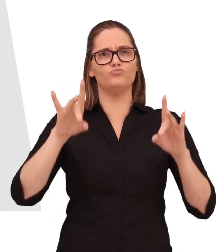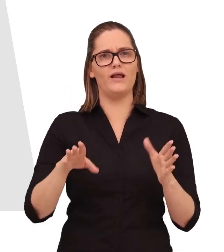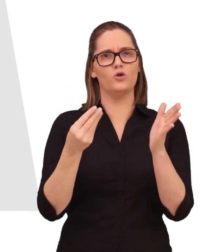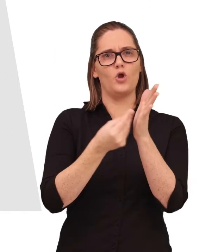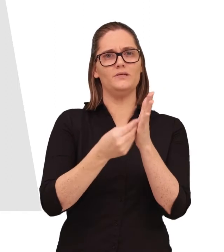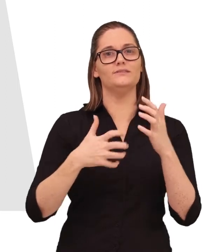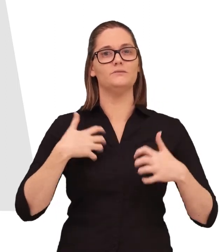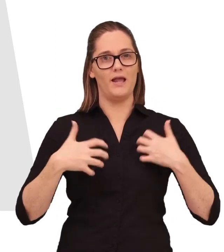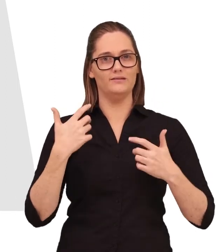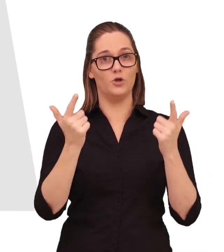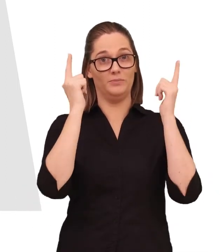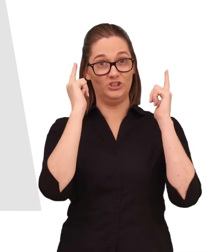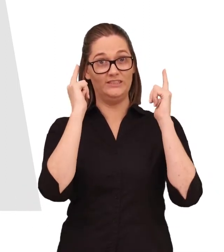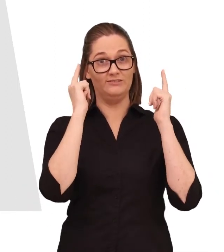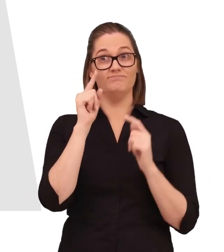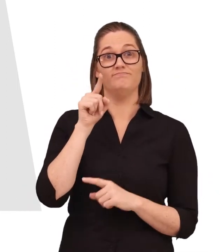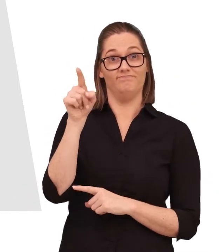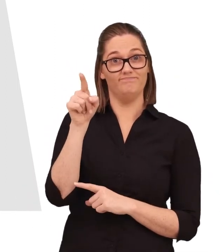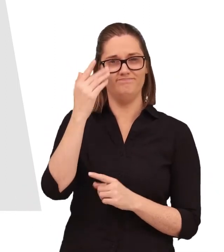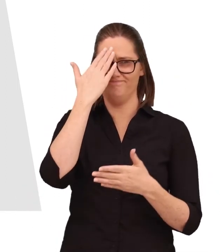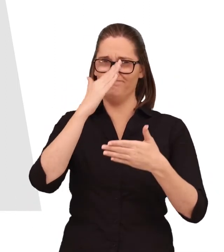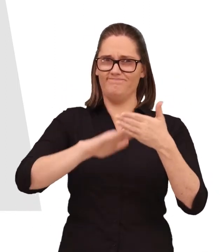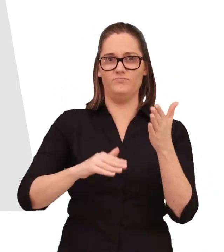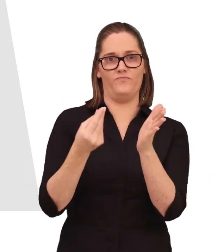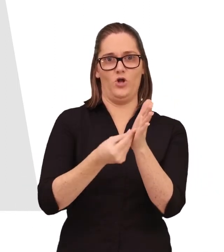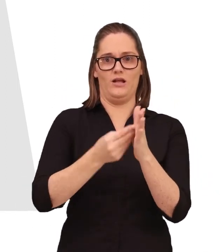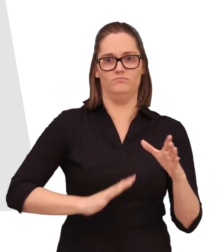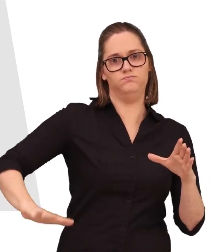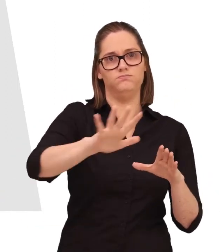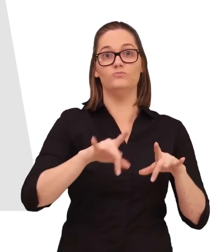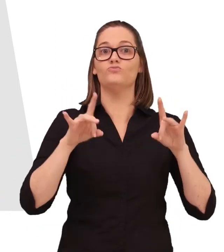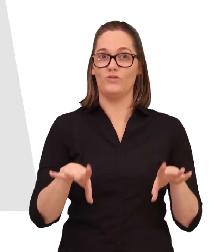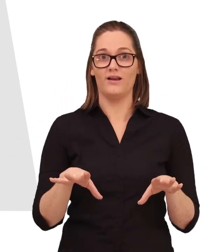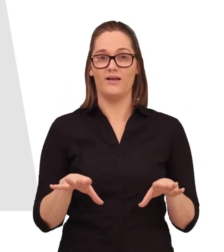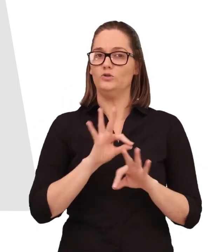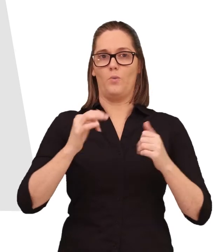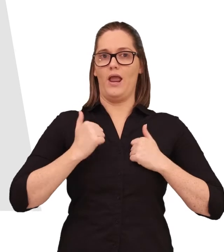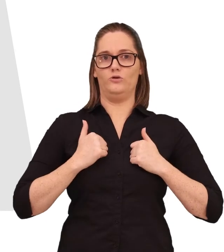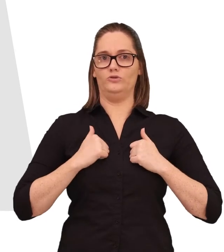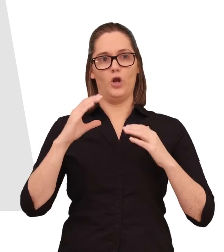complaints authority they help with financial services complaints are not part of CommBank